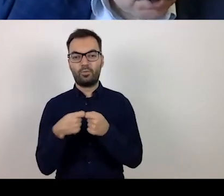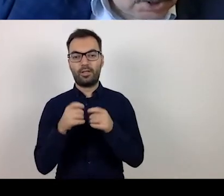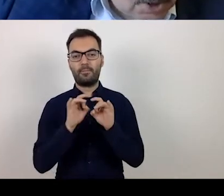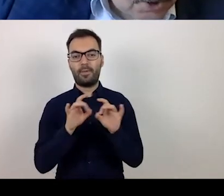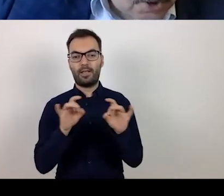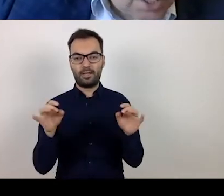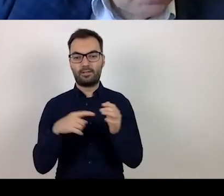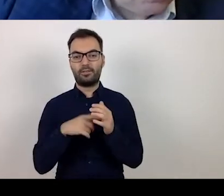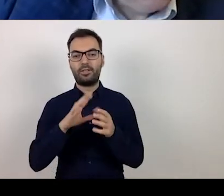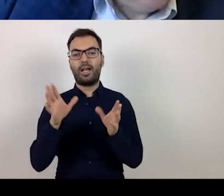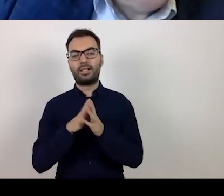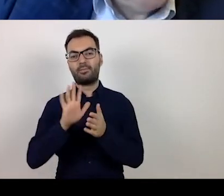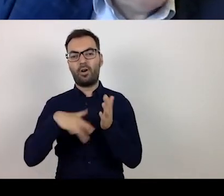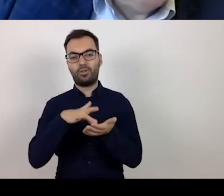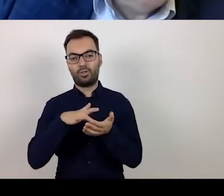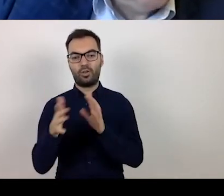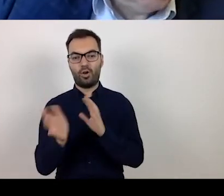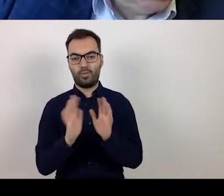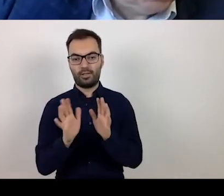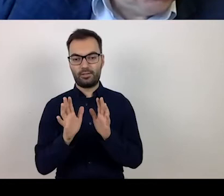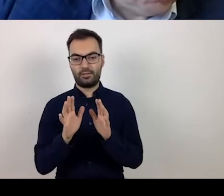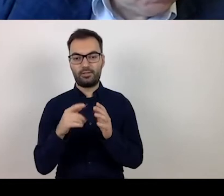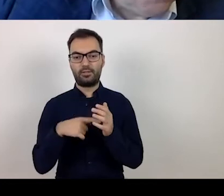with childcare facilities.